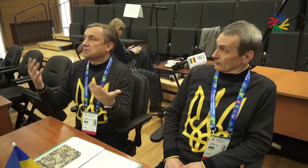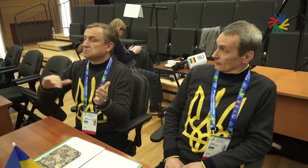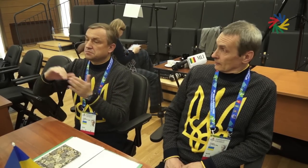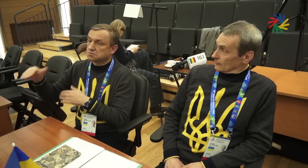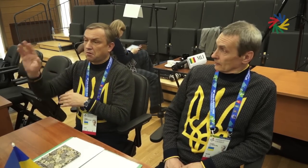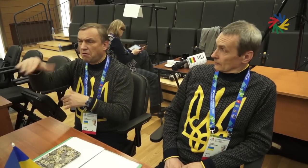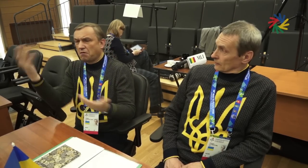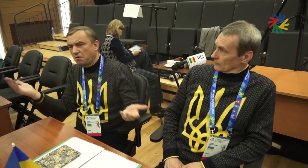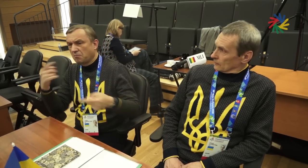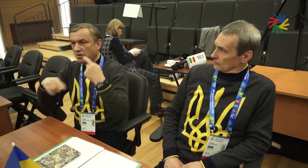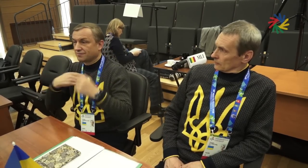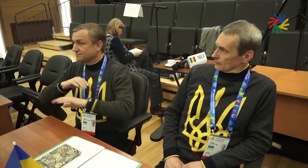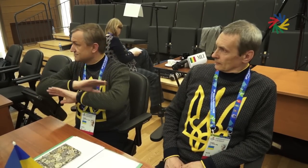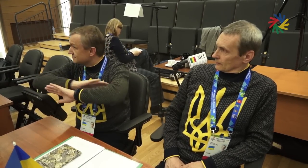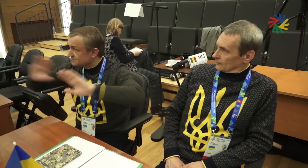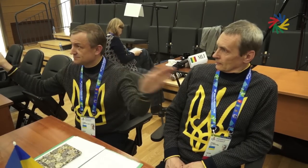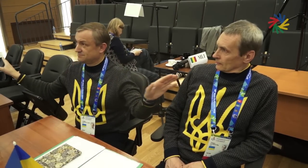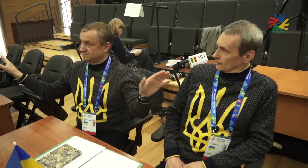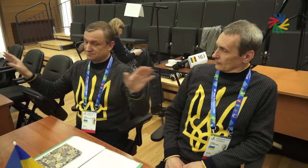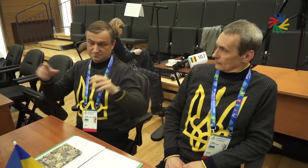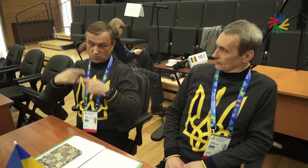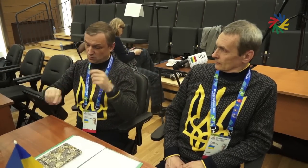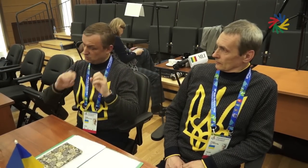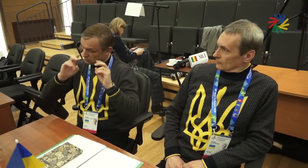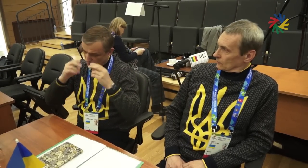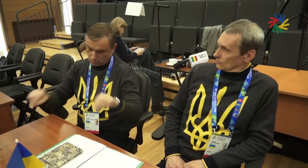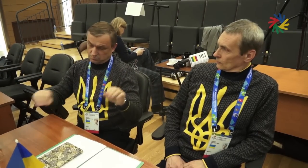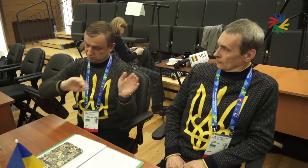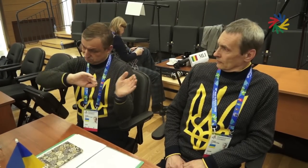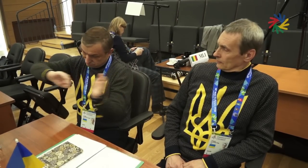Putting politics aside, we promote the growth